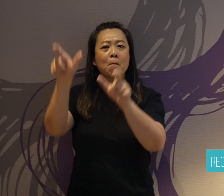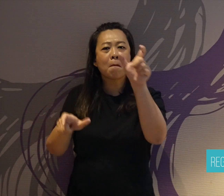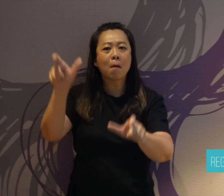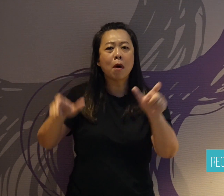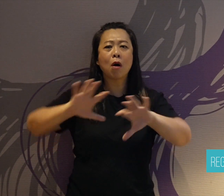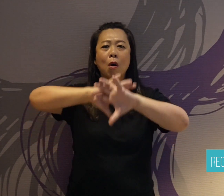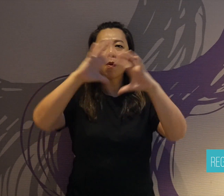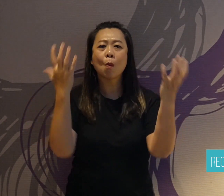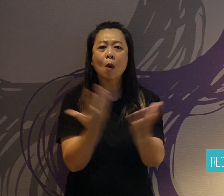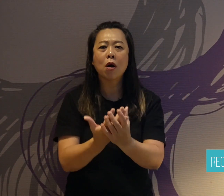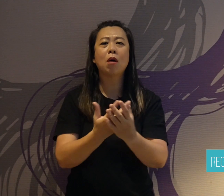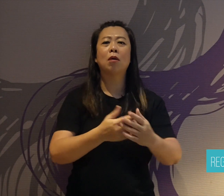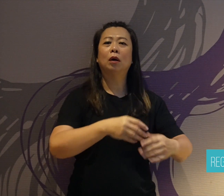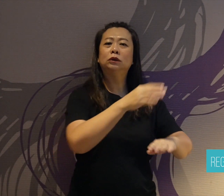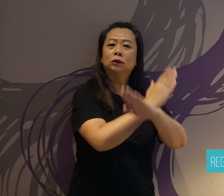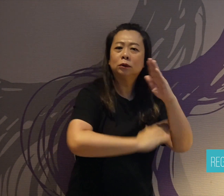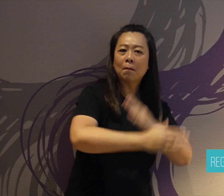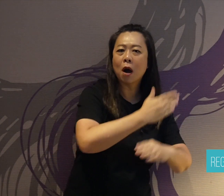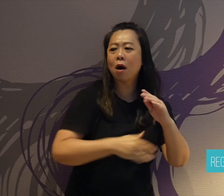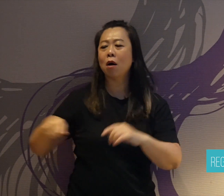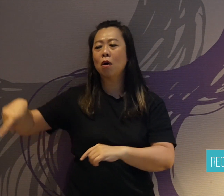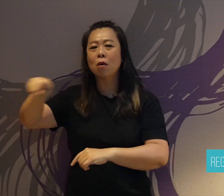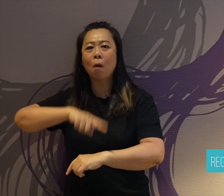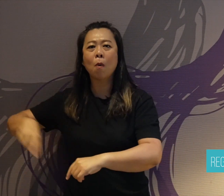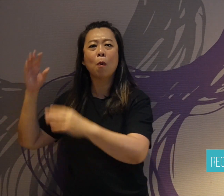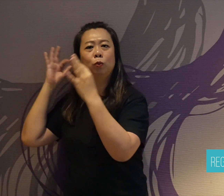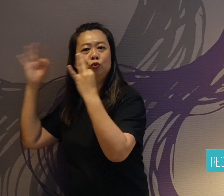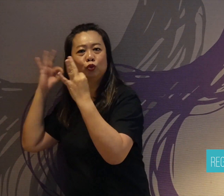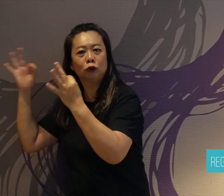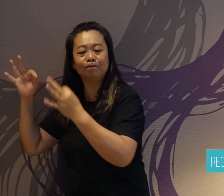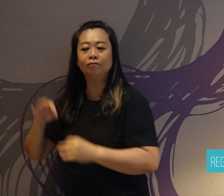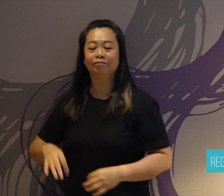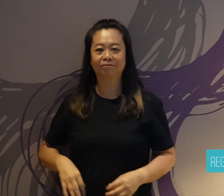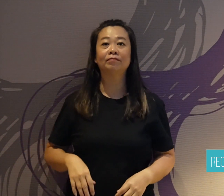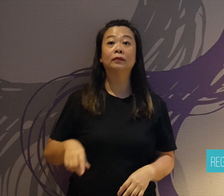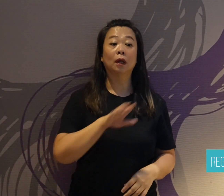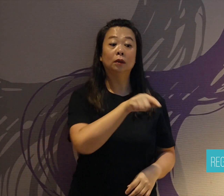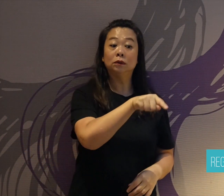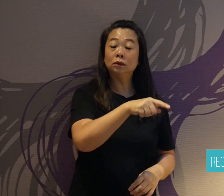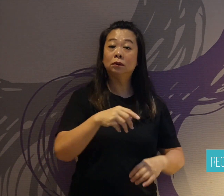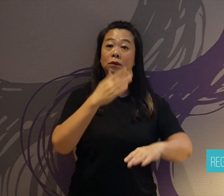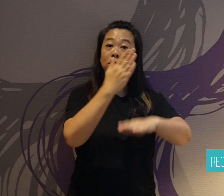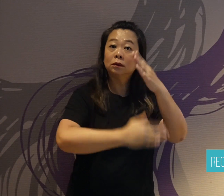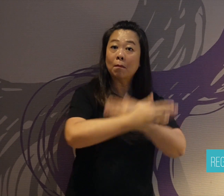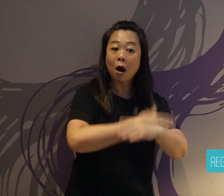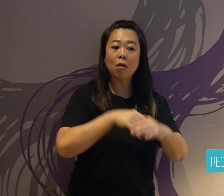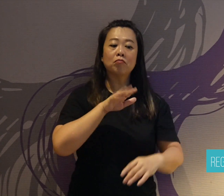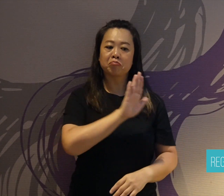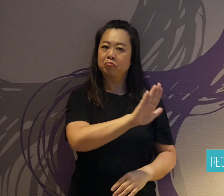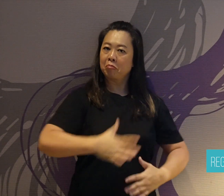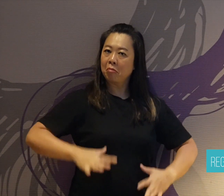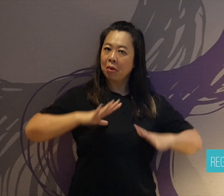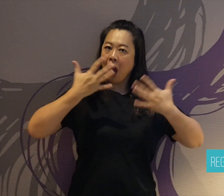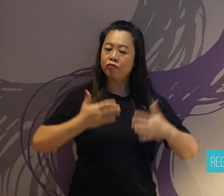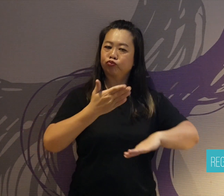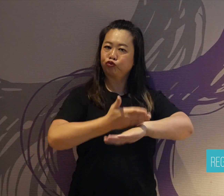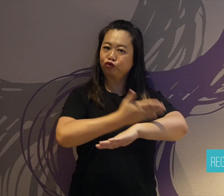belong to a minority group. Fukushima Satoshi shows us